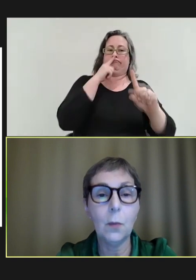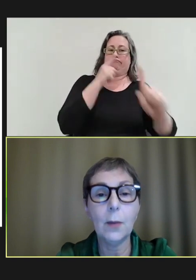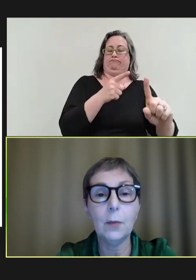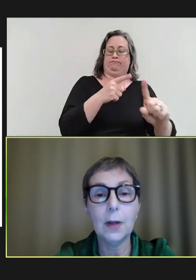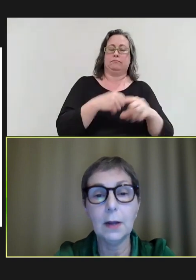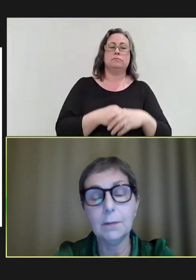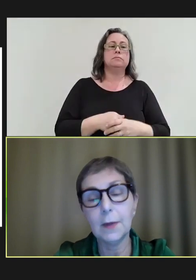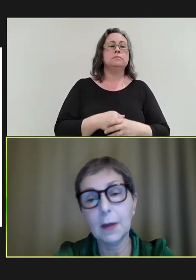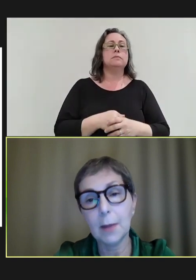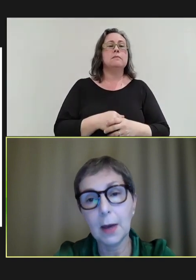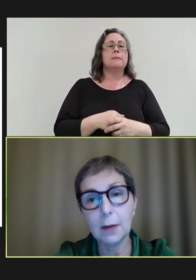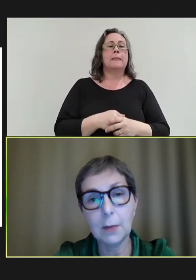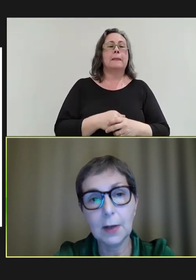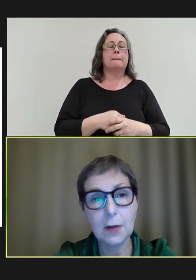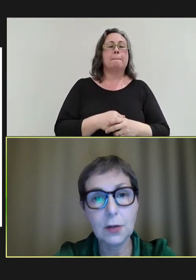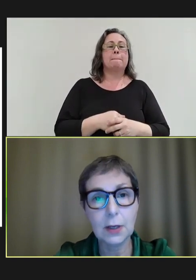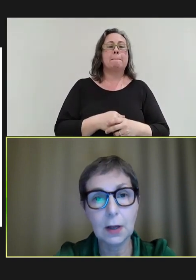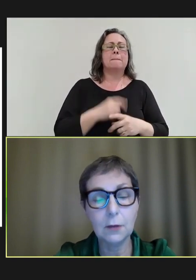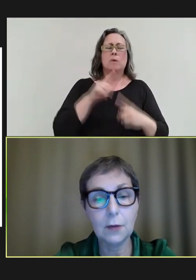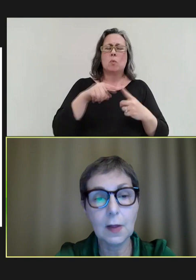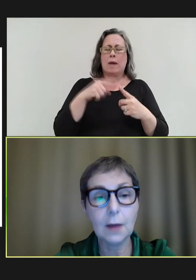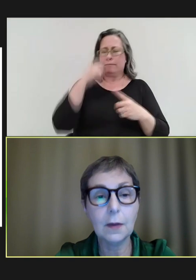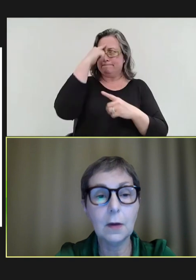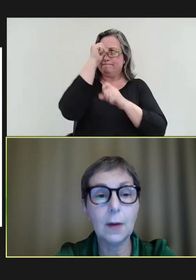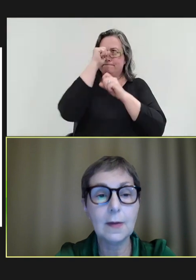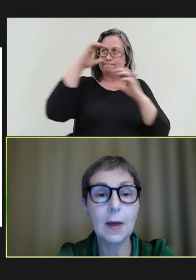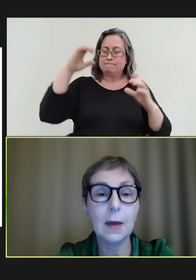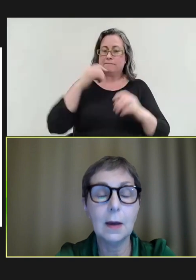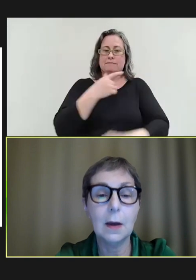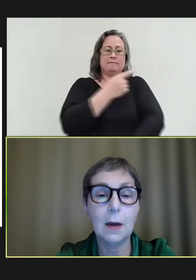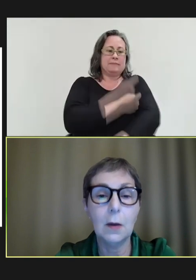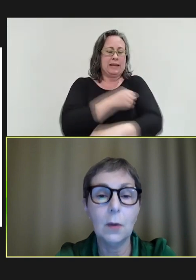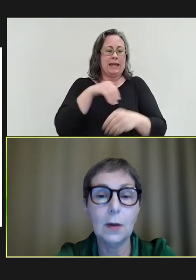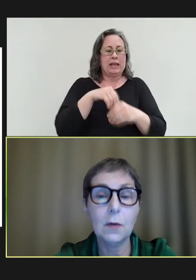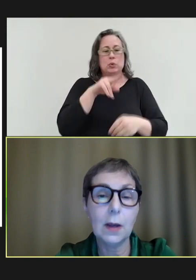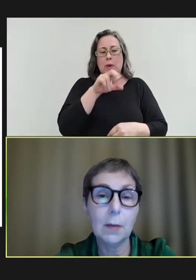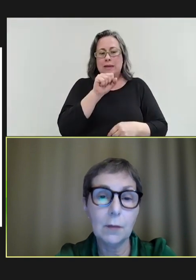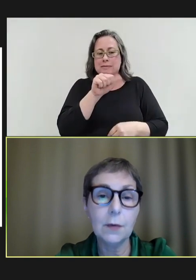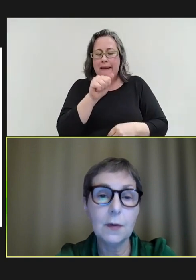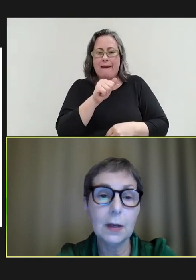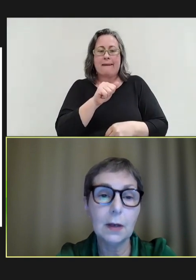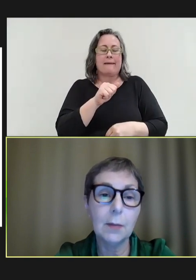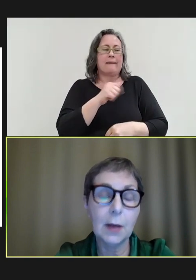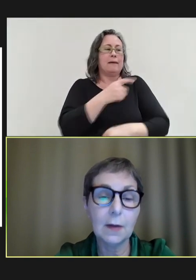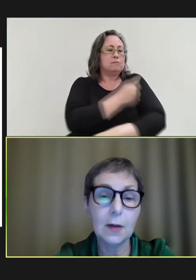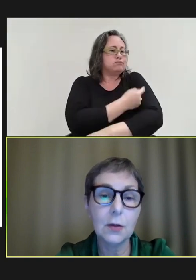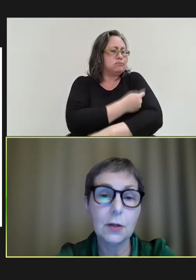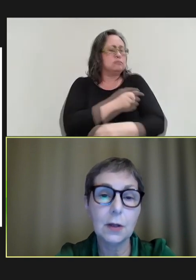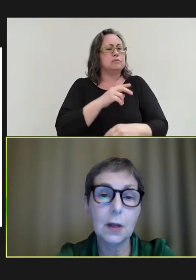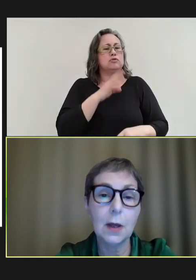When we think about immunization in countries like the USA, we're talking about routine immunization.